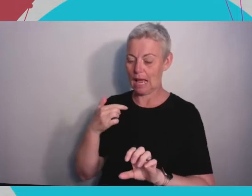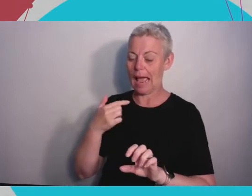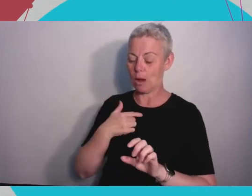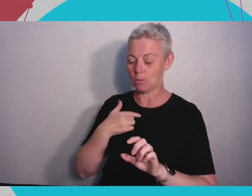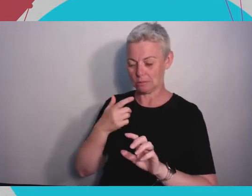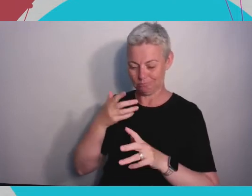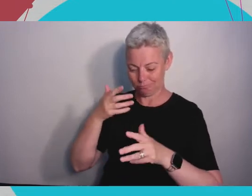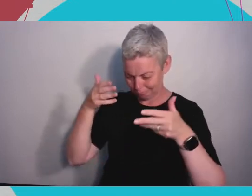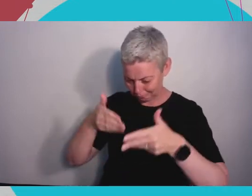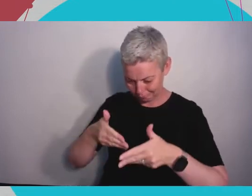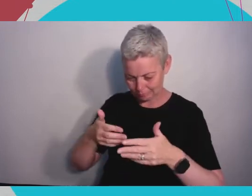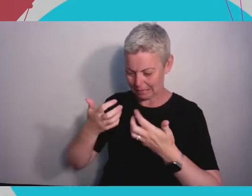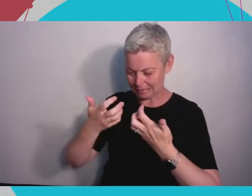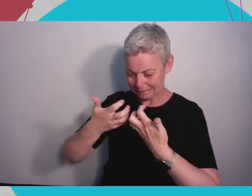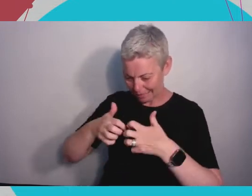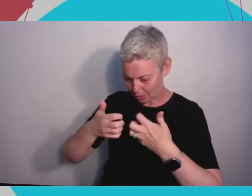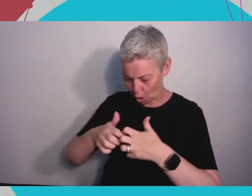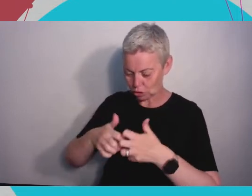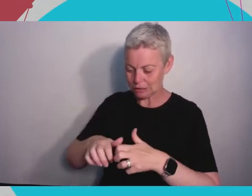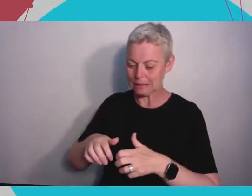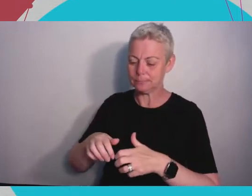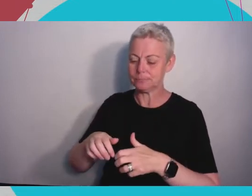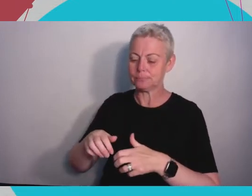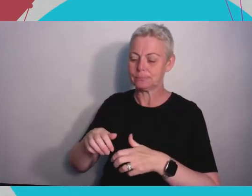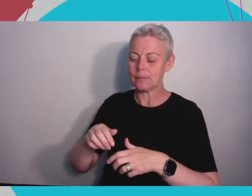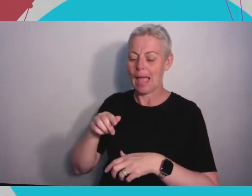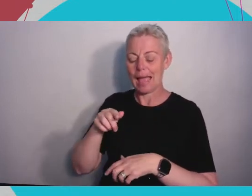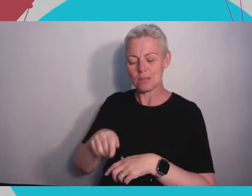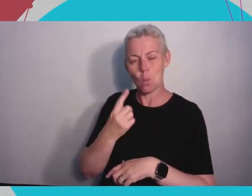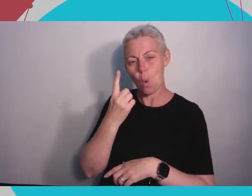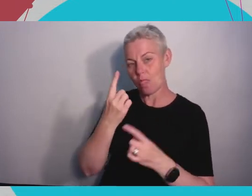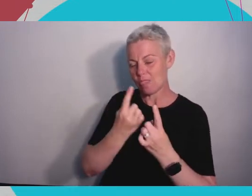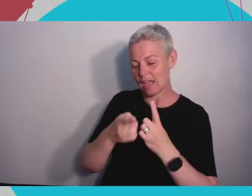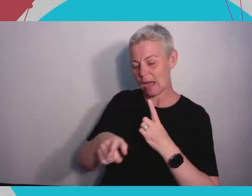that Bristol did that not many other universities seem to do is give the opportunity to study